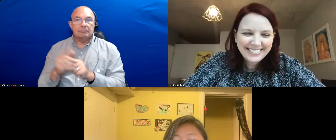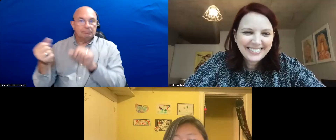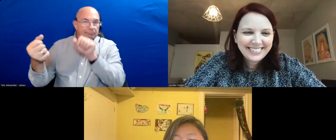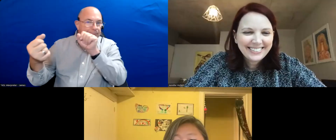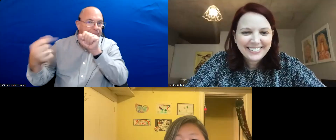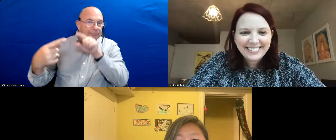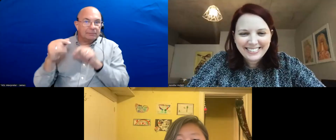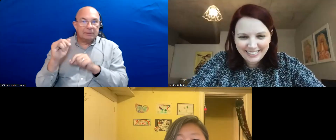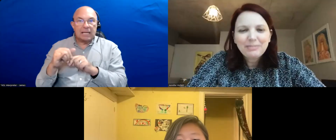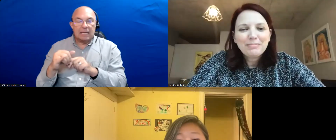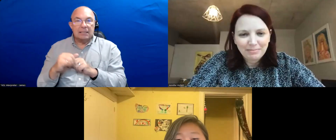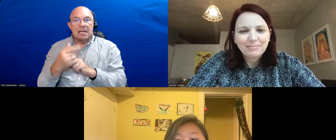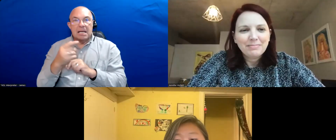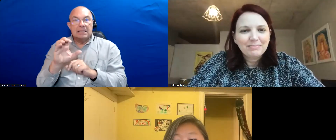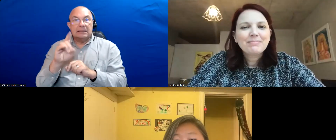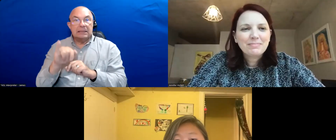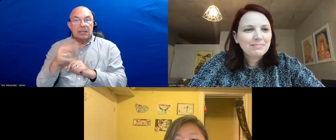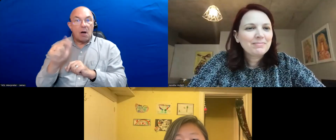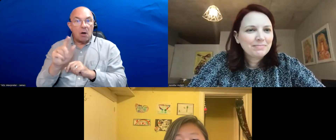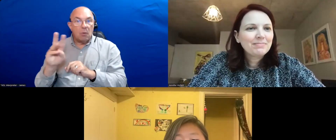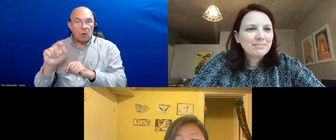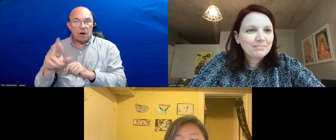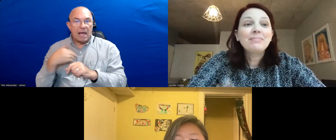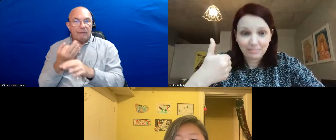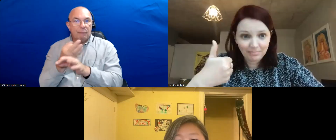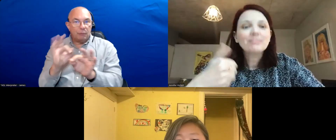That plug into City Hall watch they have us free as well as a paid addition.